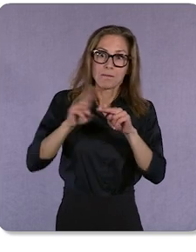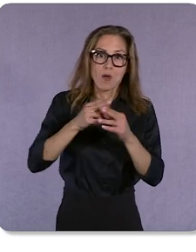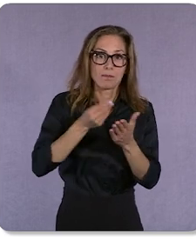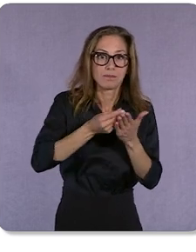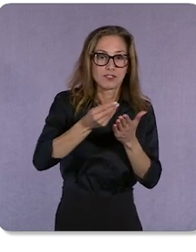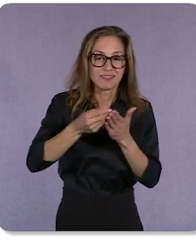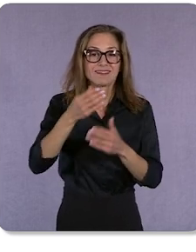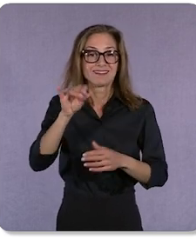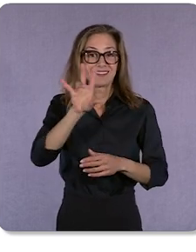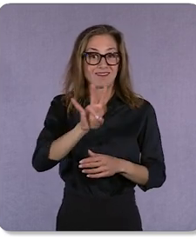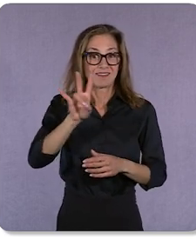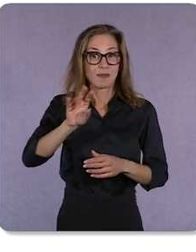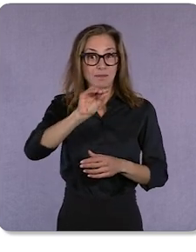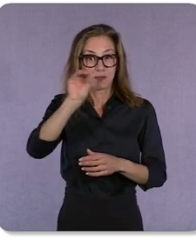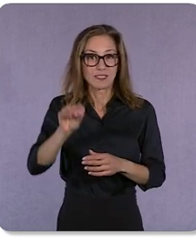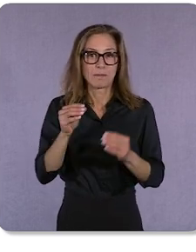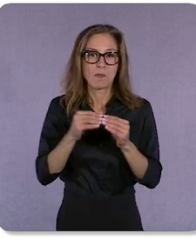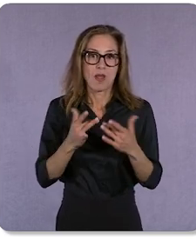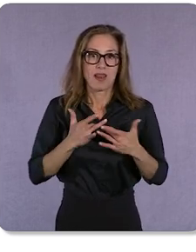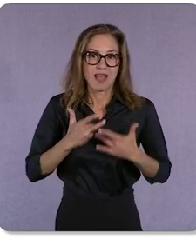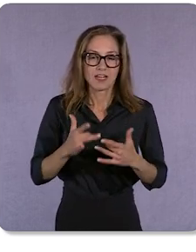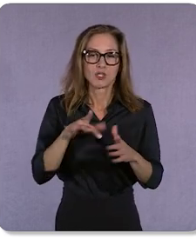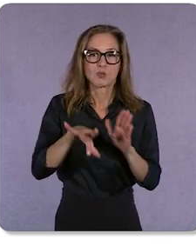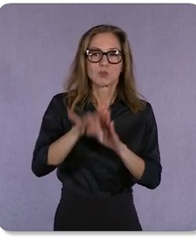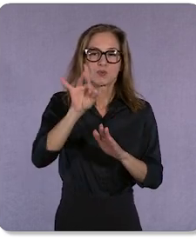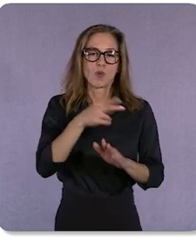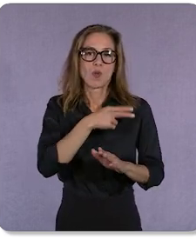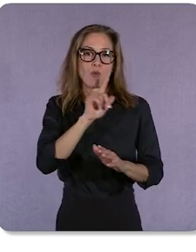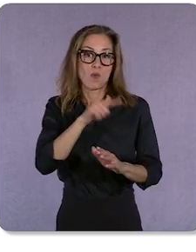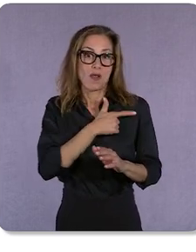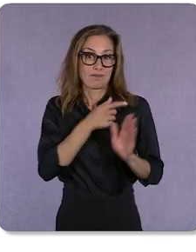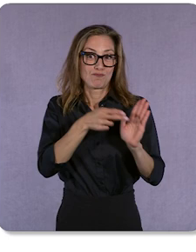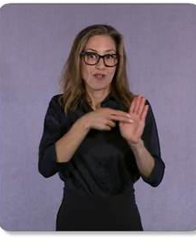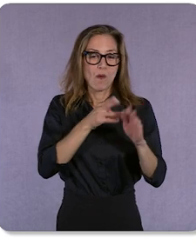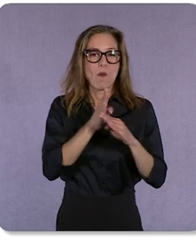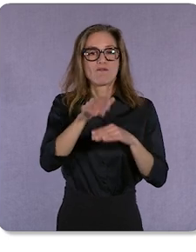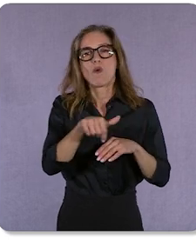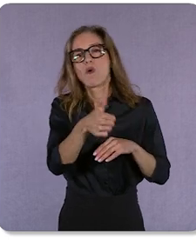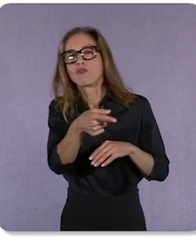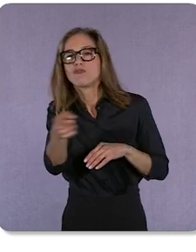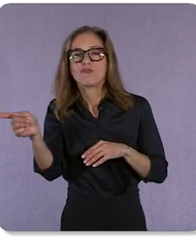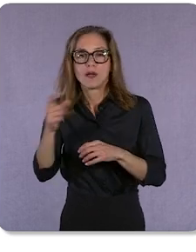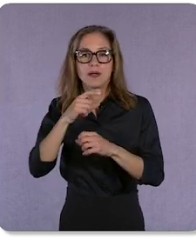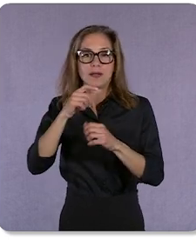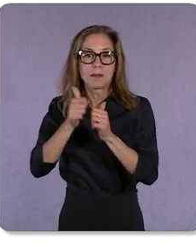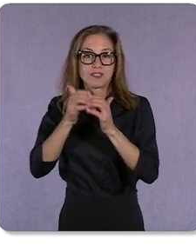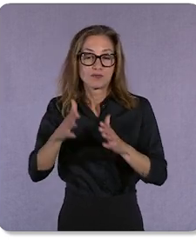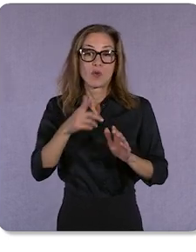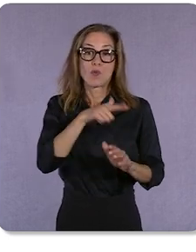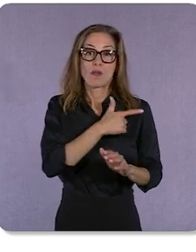to choose the loyalty brand over competitors. Loyalty programs are an excellent way to create